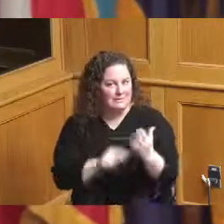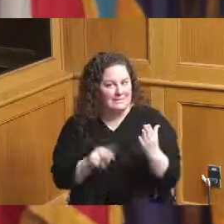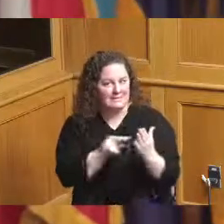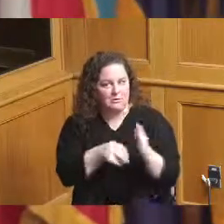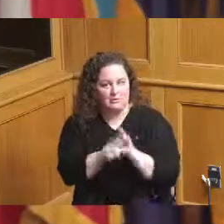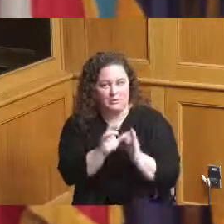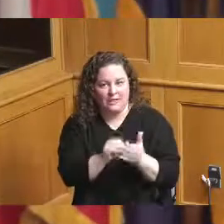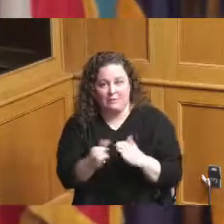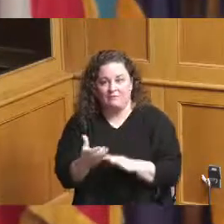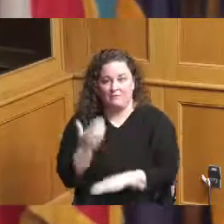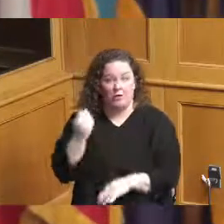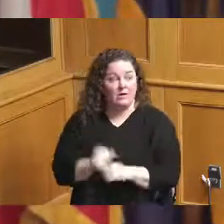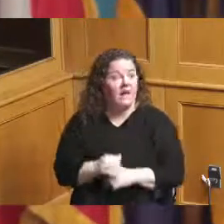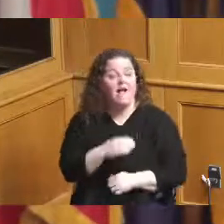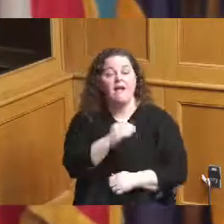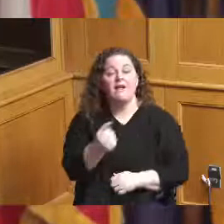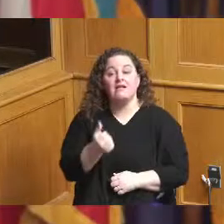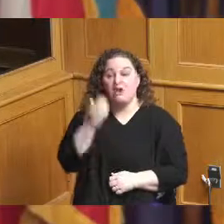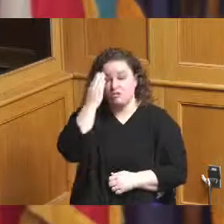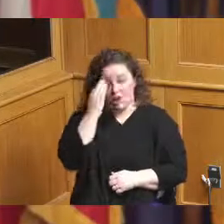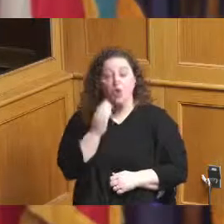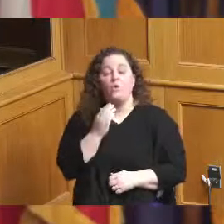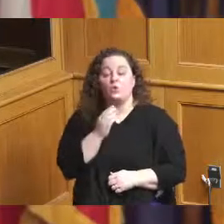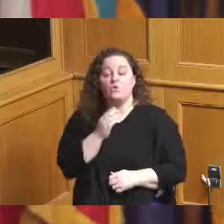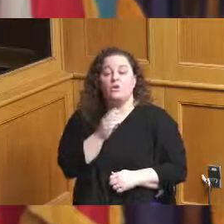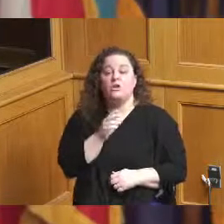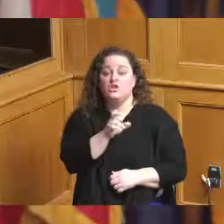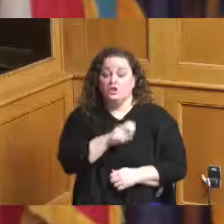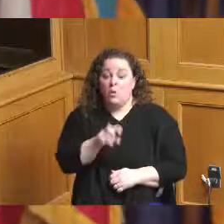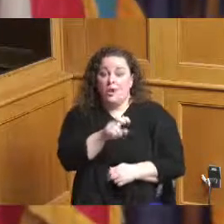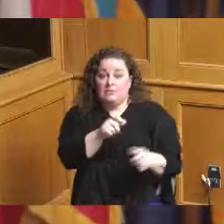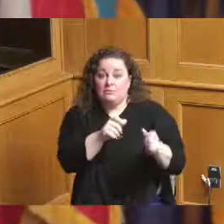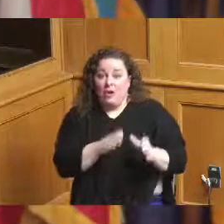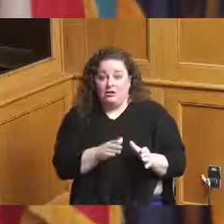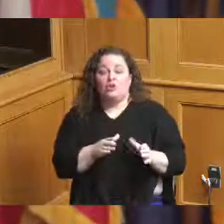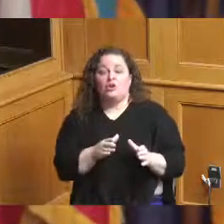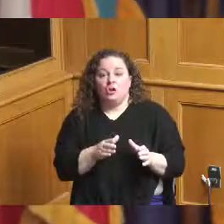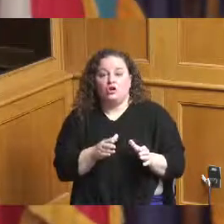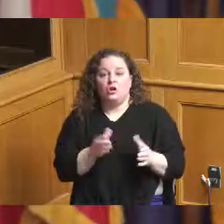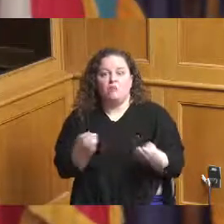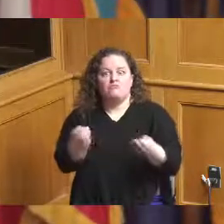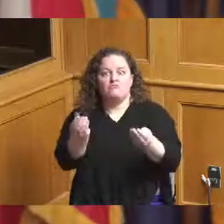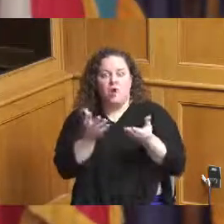it been the deputy director of tourism brought in over 100 million dollars in conventions one